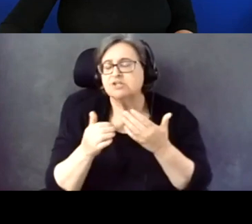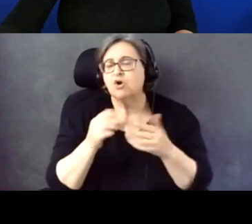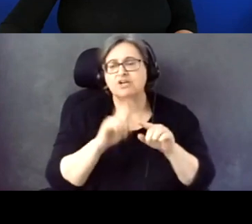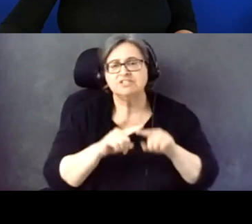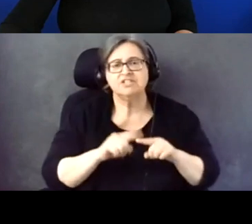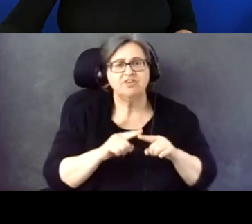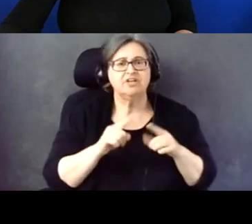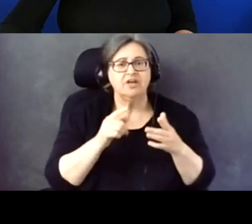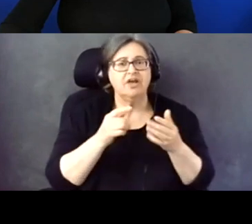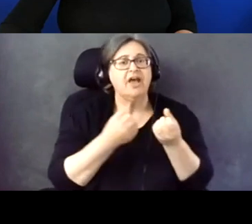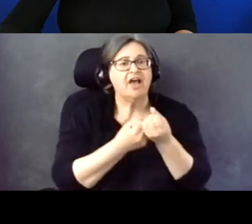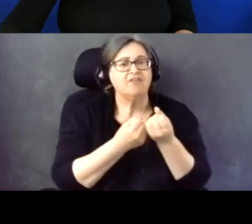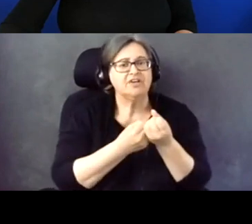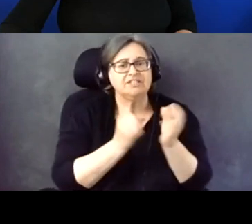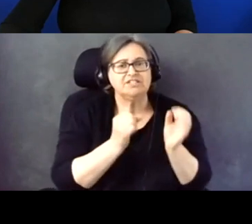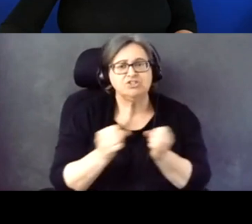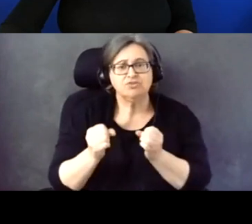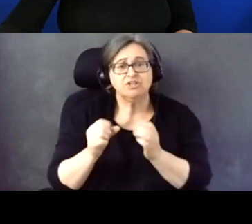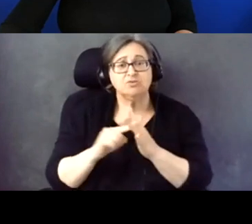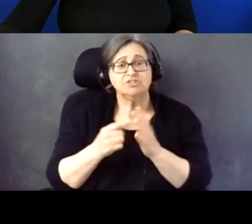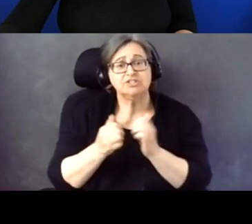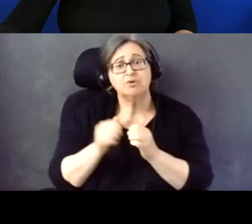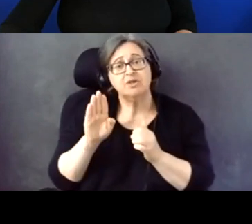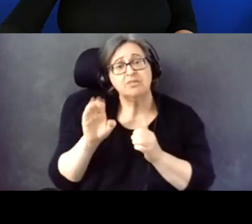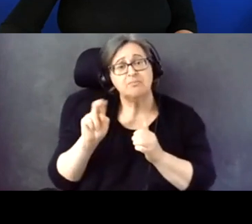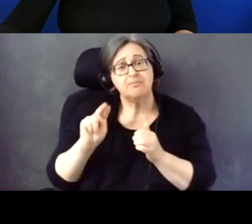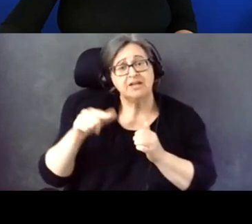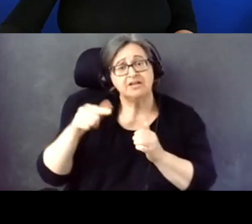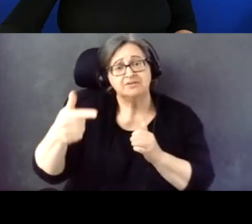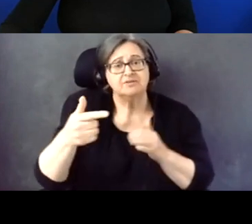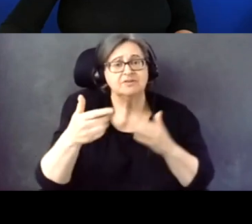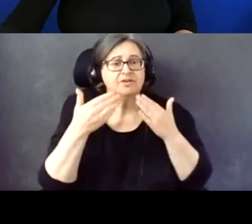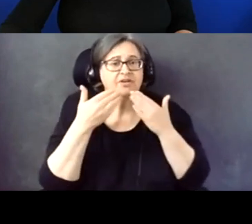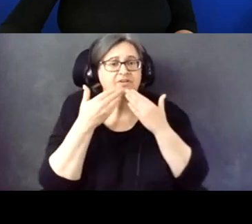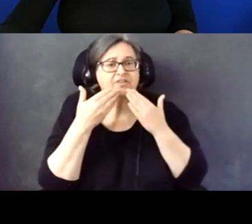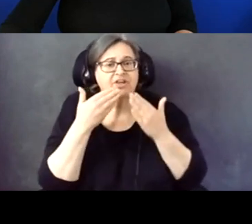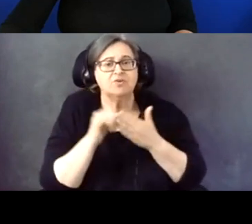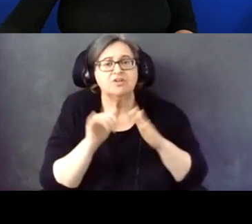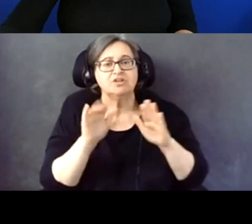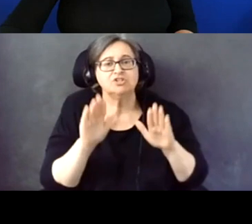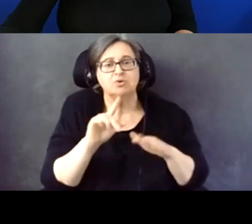Thanks, Sarah, that's a great question.